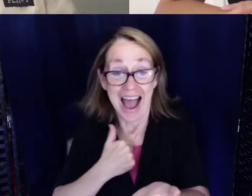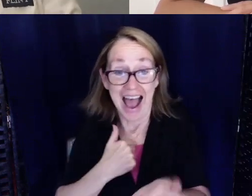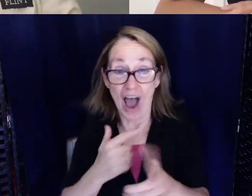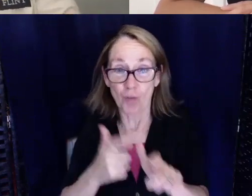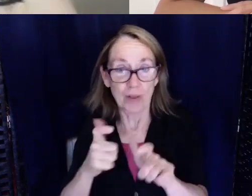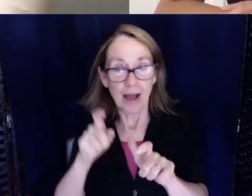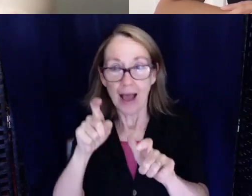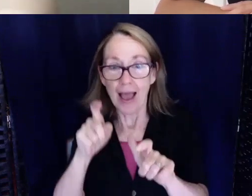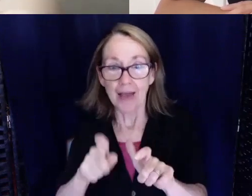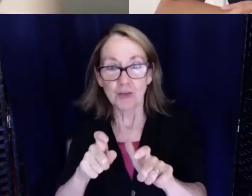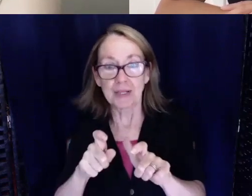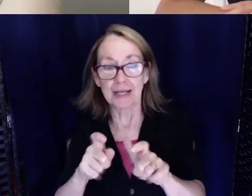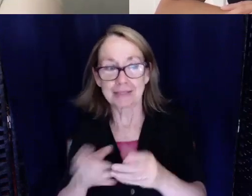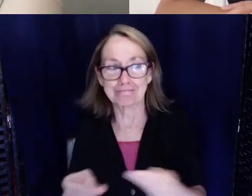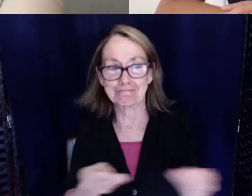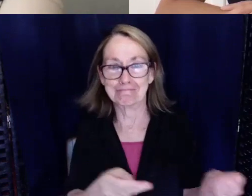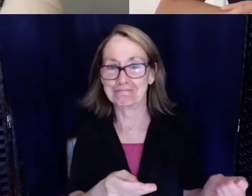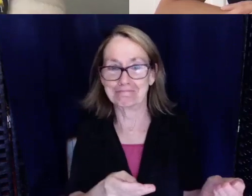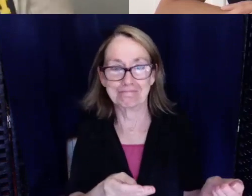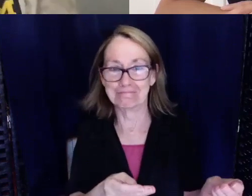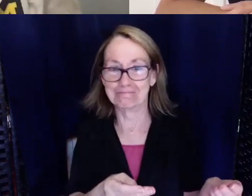be like here, you take it. I'm gonna do medicine